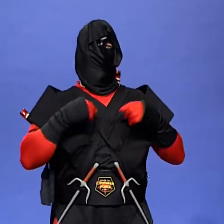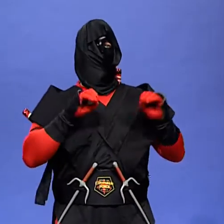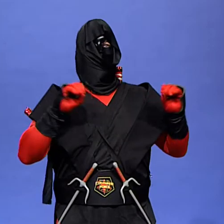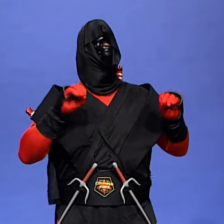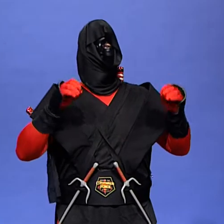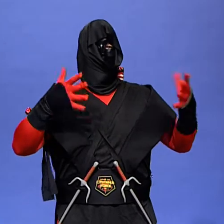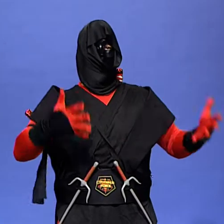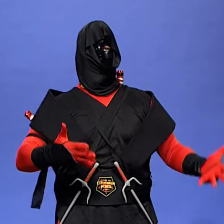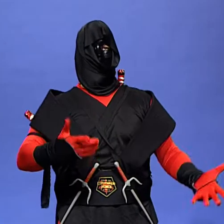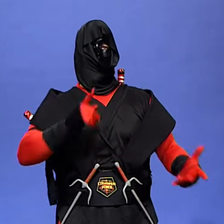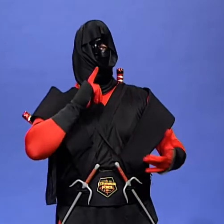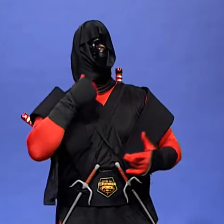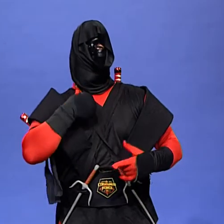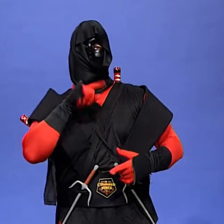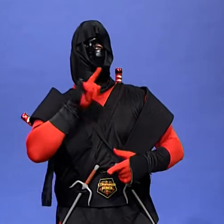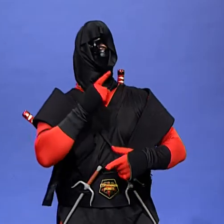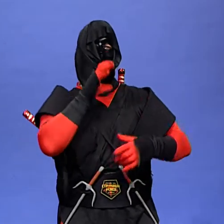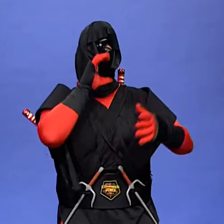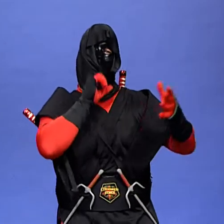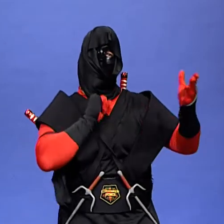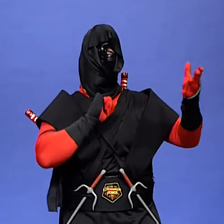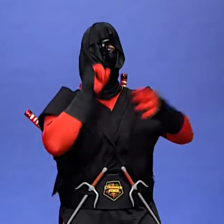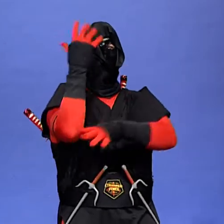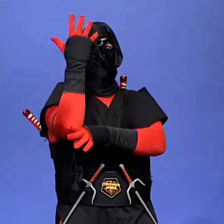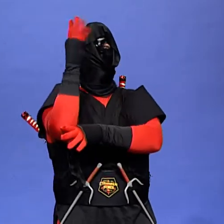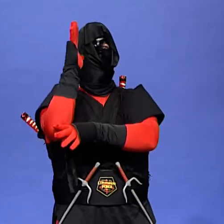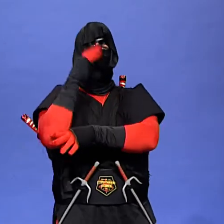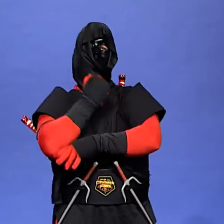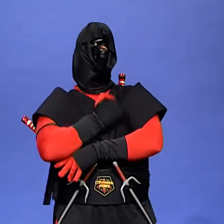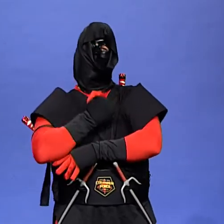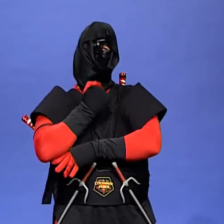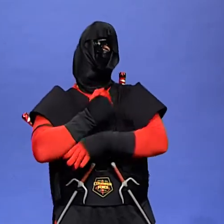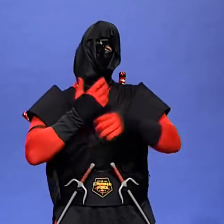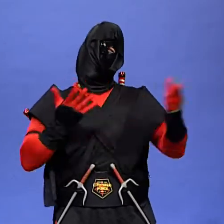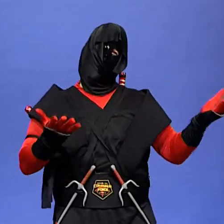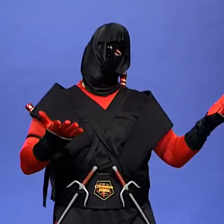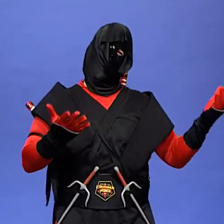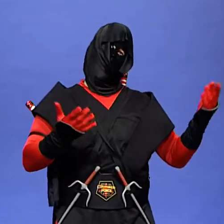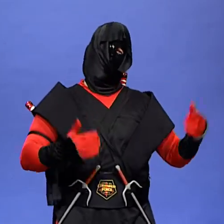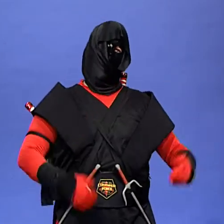I am just an old stump I am sorry